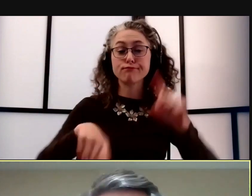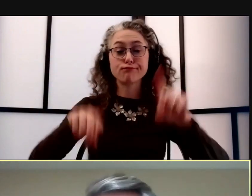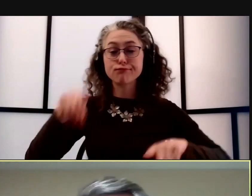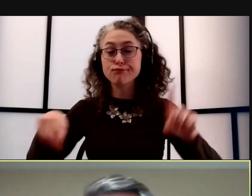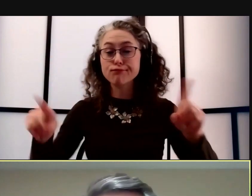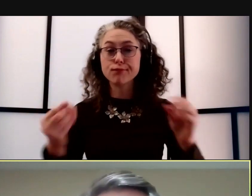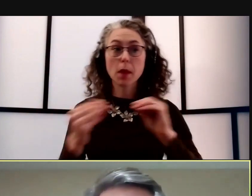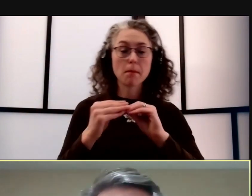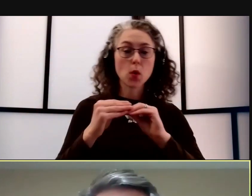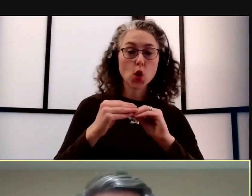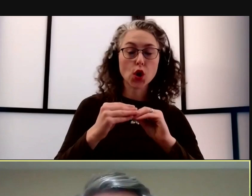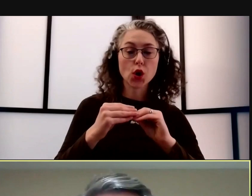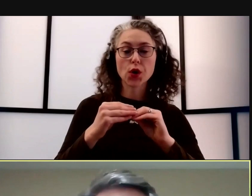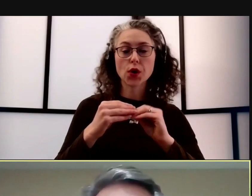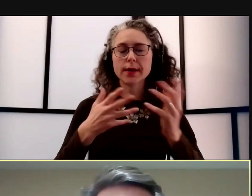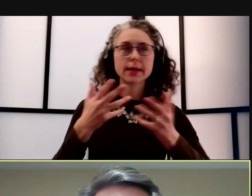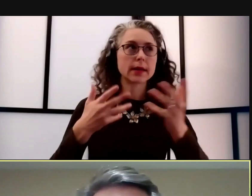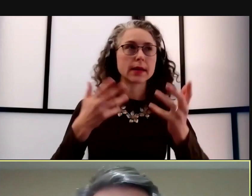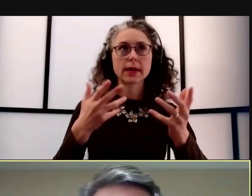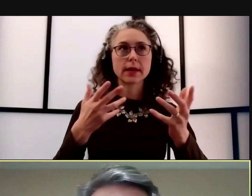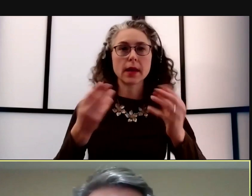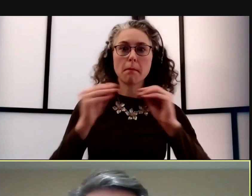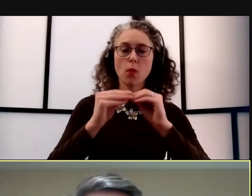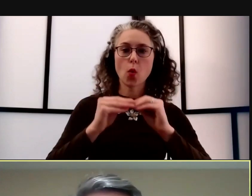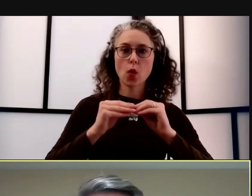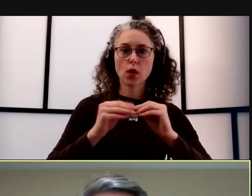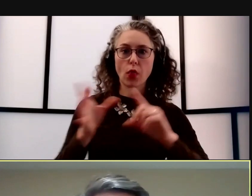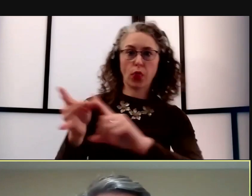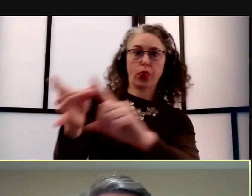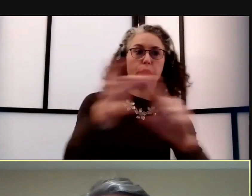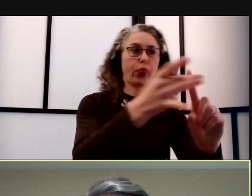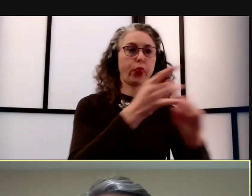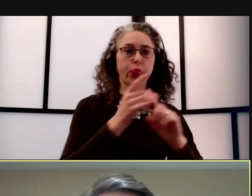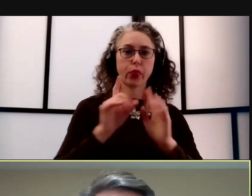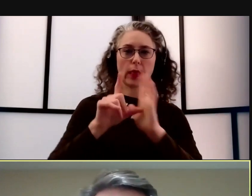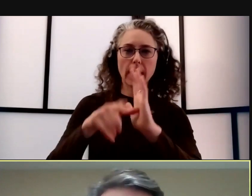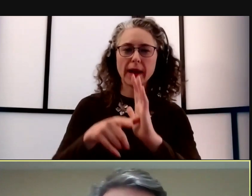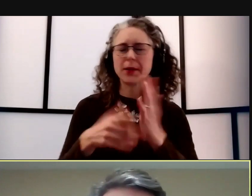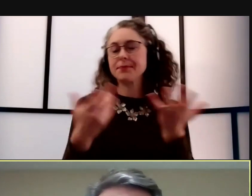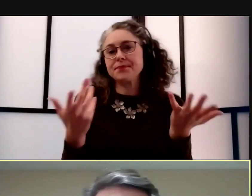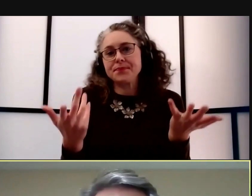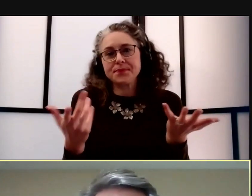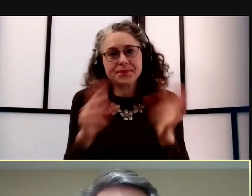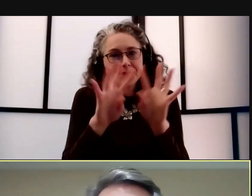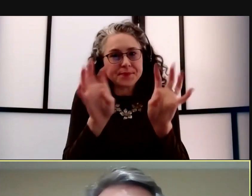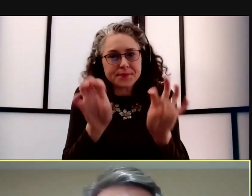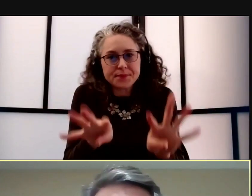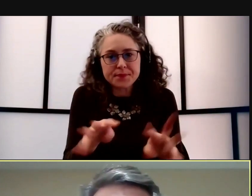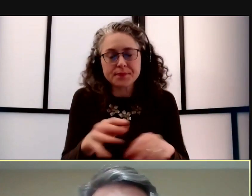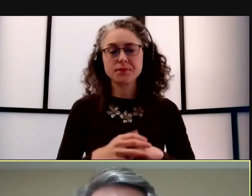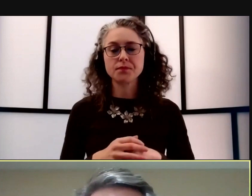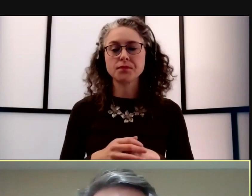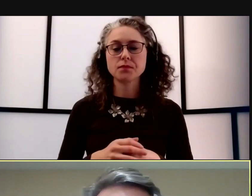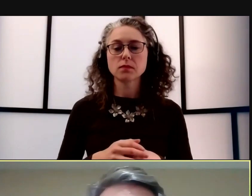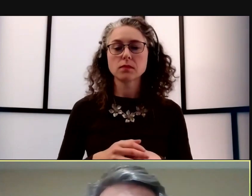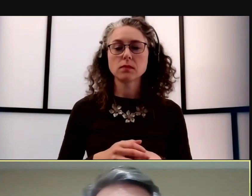or yeah more transmissible and things like that. So there are a variety of factors.